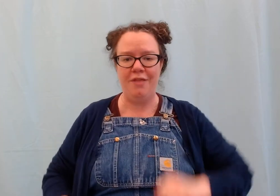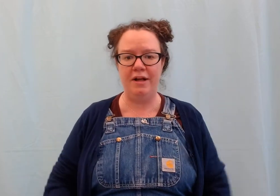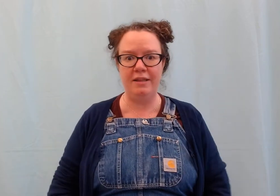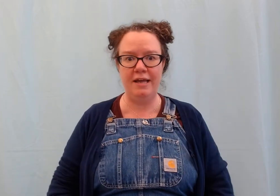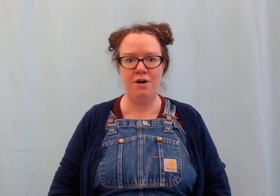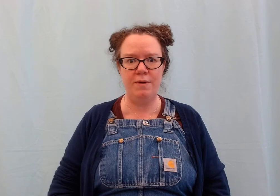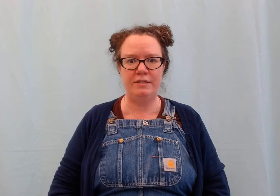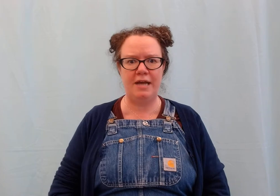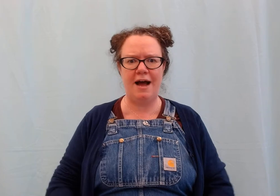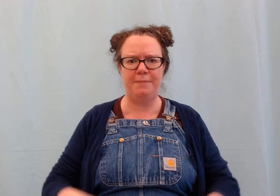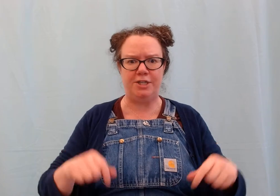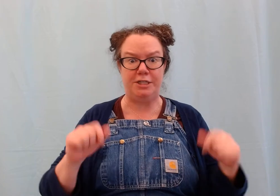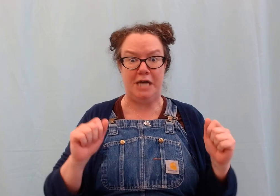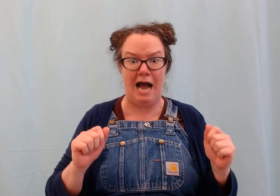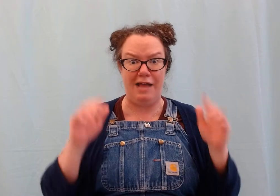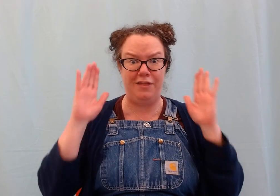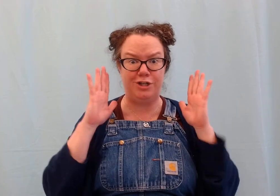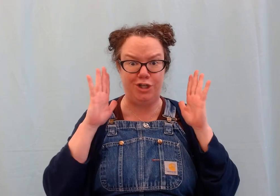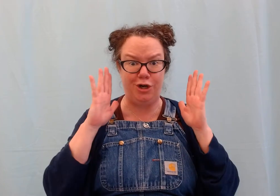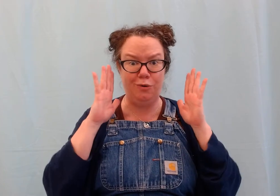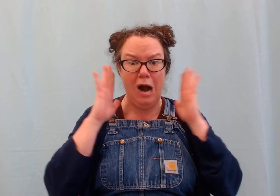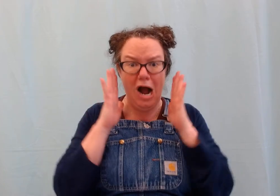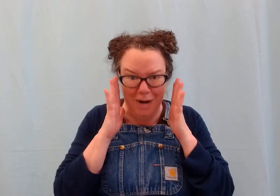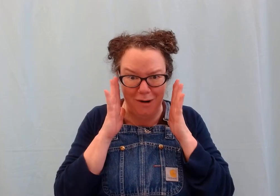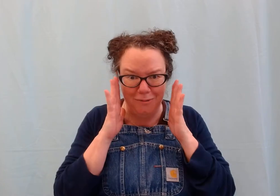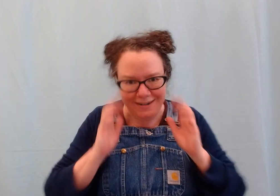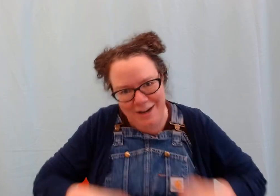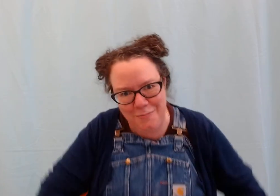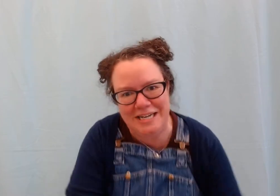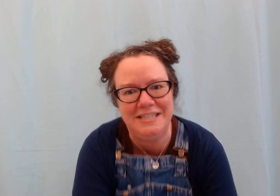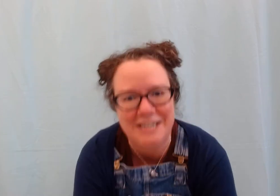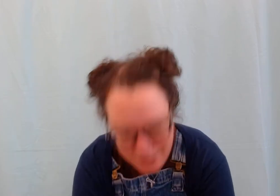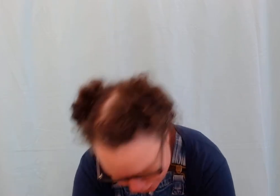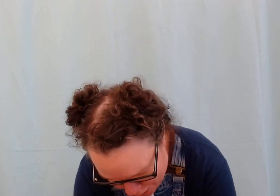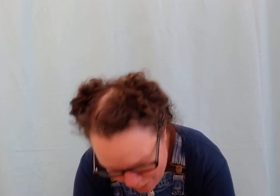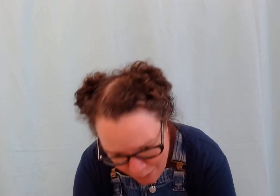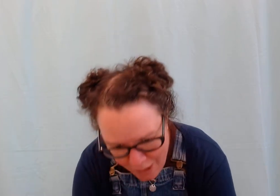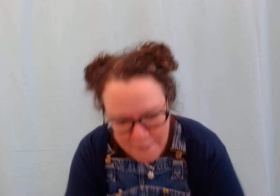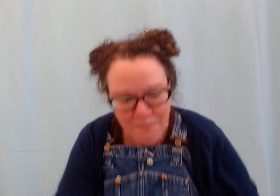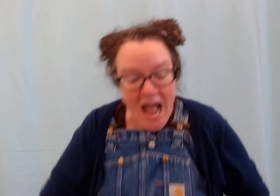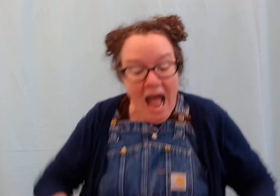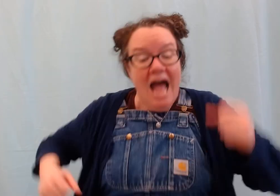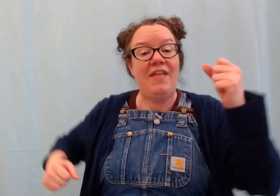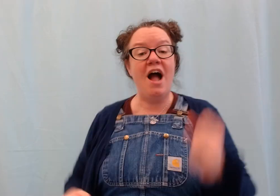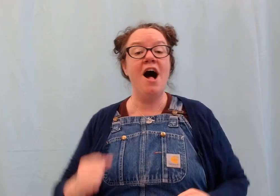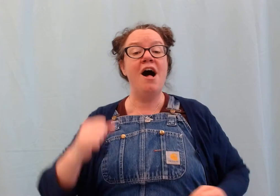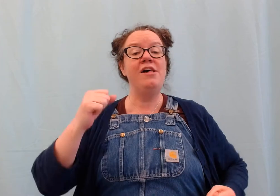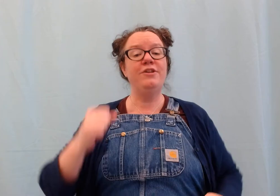#The little one stops to tie their shoe. - Oh no! Can you pretend to tie your shoe? - And they all#